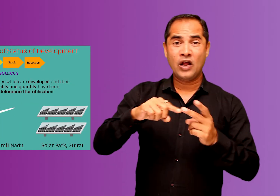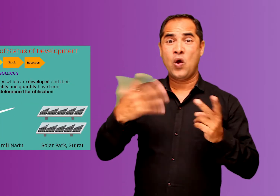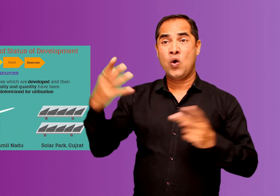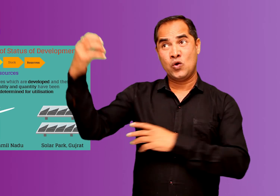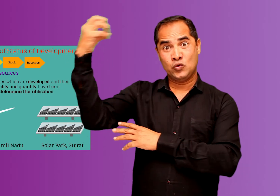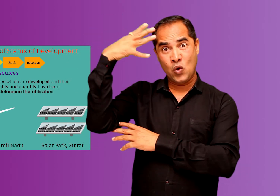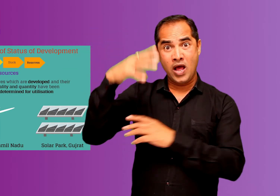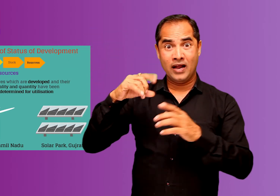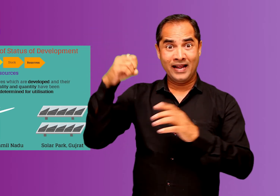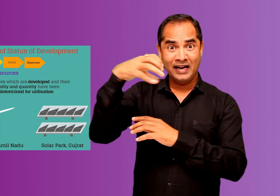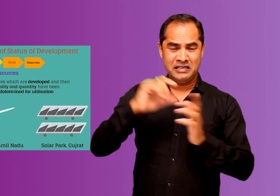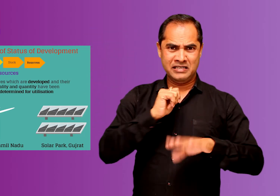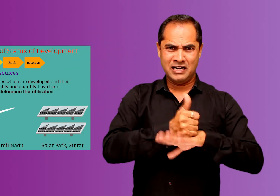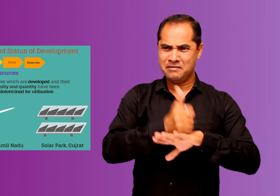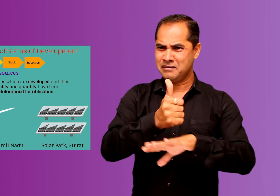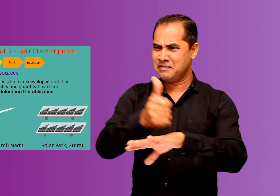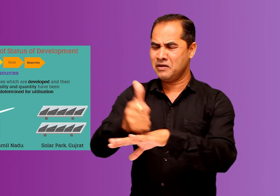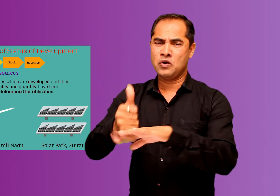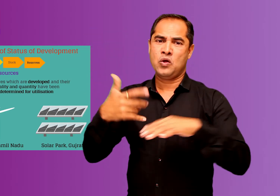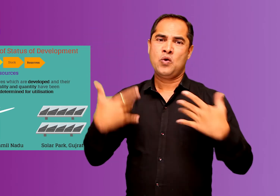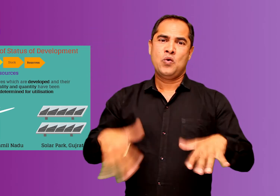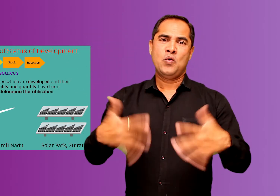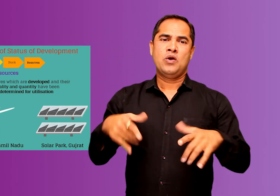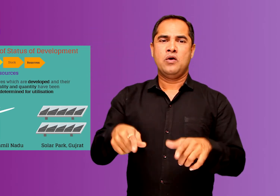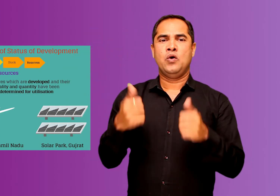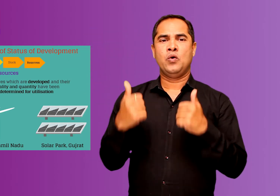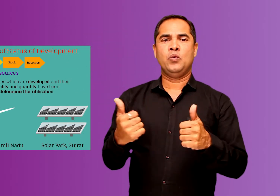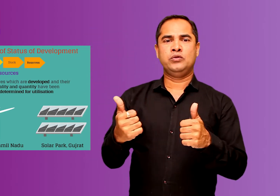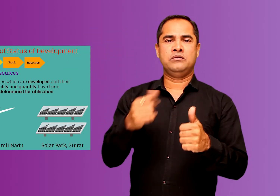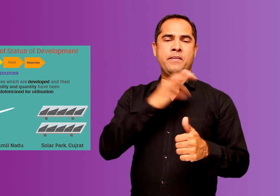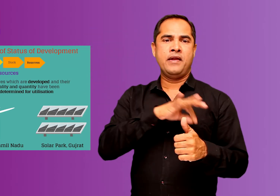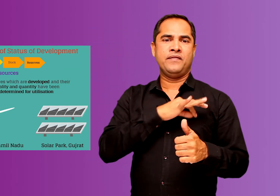windmills and solar panels are established in this area it would have a